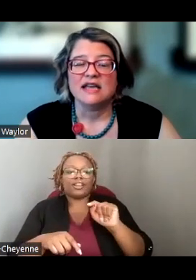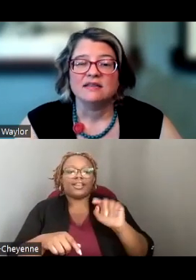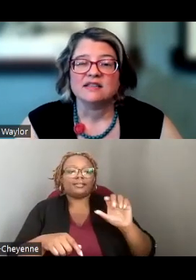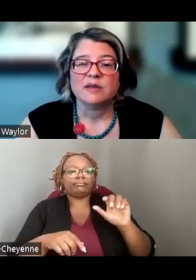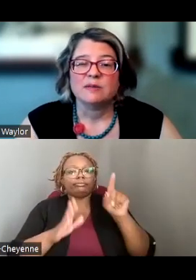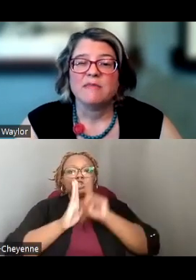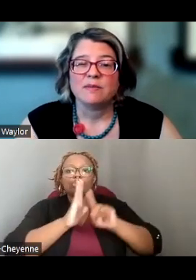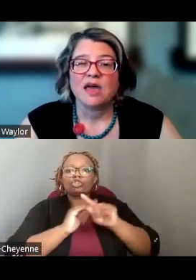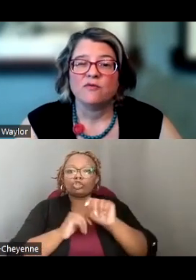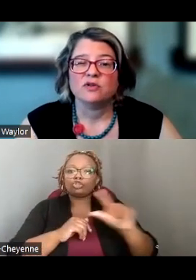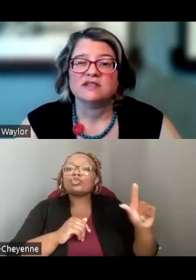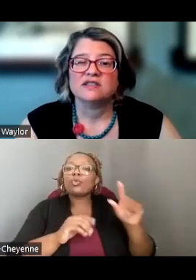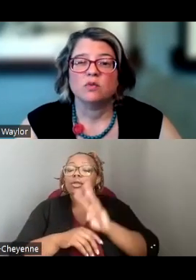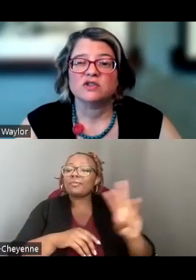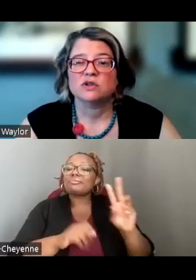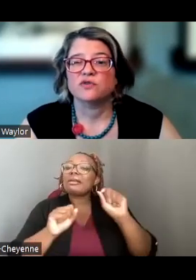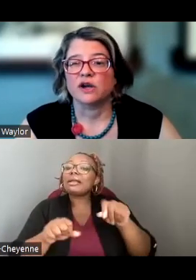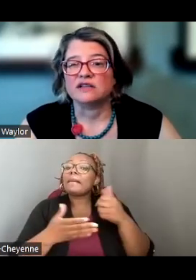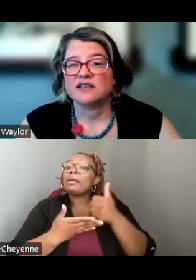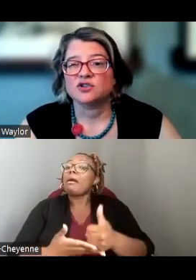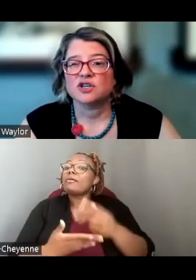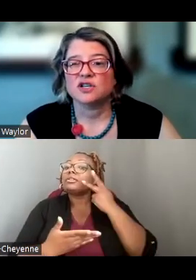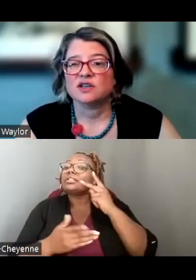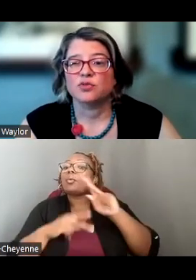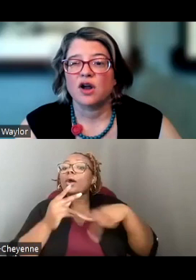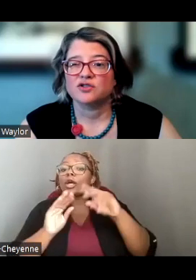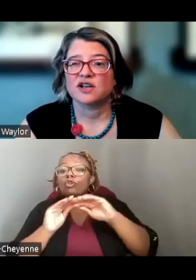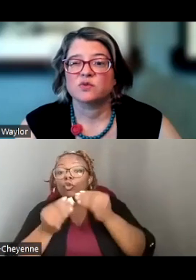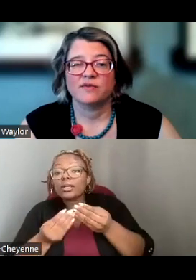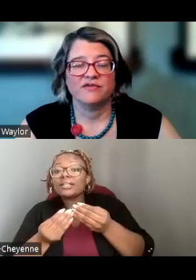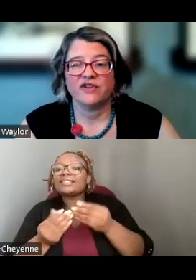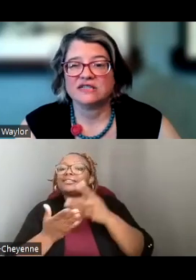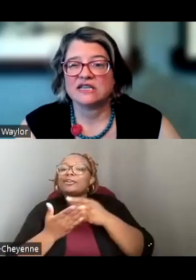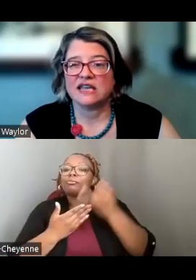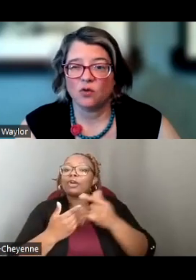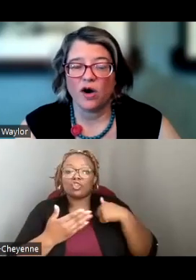THIS MAY BE HELPFUL TO SEE WHAT SORTS OF ORGANIZATIONS AND PROJECTS WE HAVE BEEN FUNDING AND AT WHAT